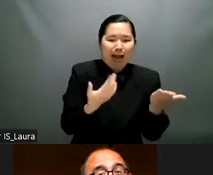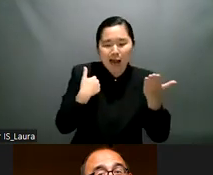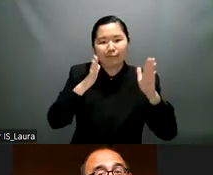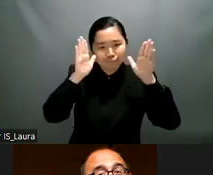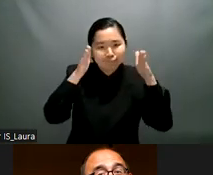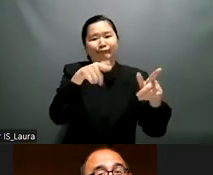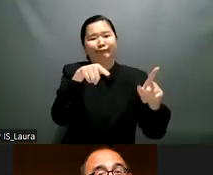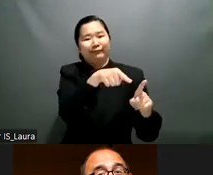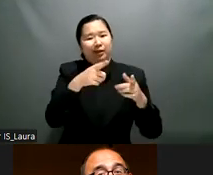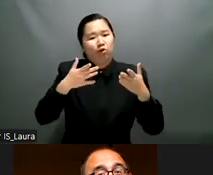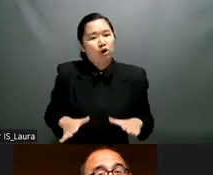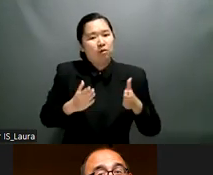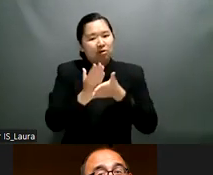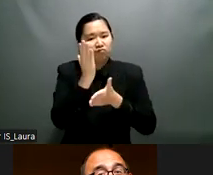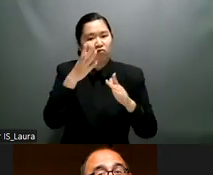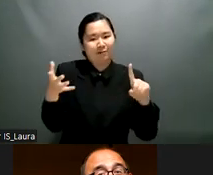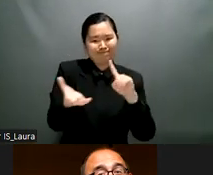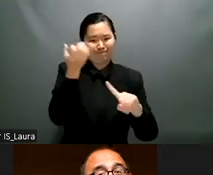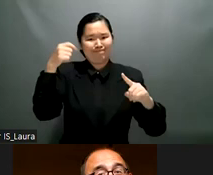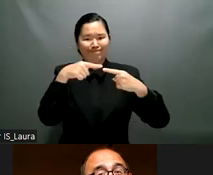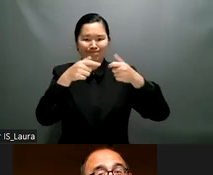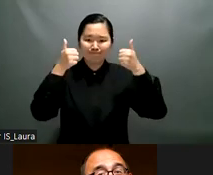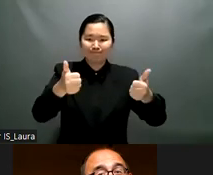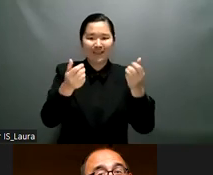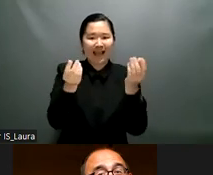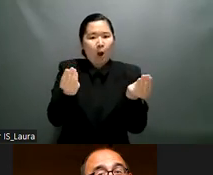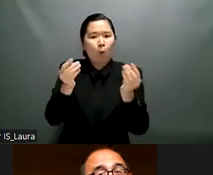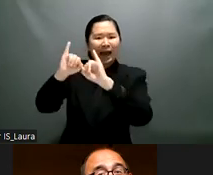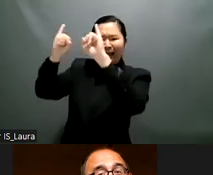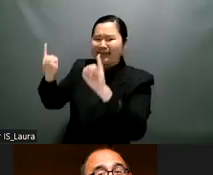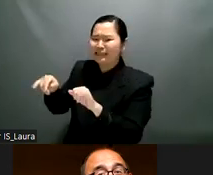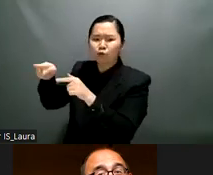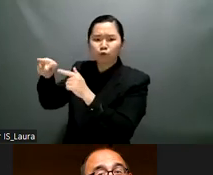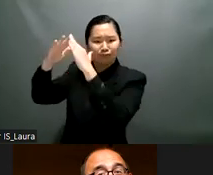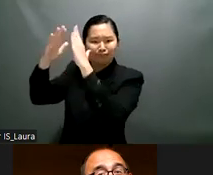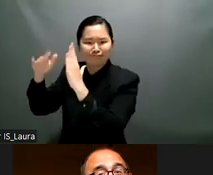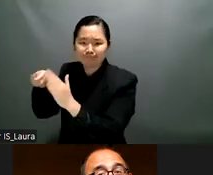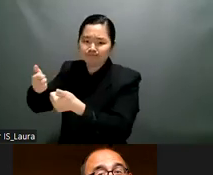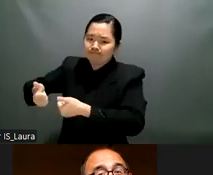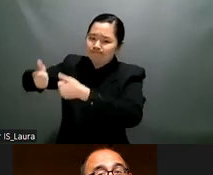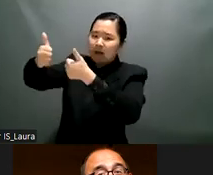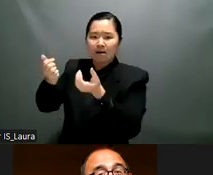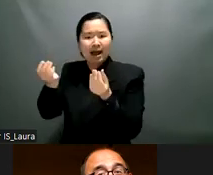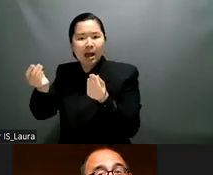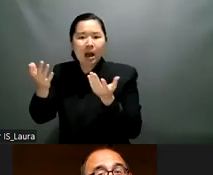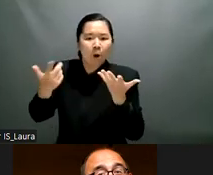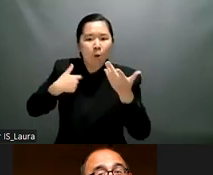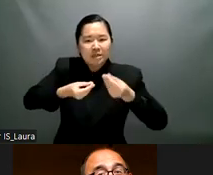law and human rights and finally uh ministry of uh law and human rights for form what so-called